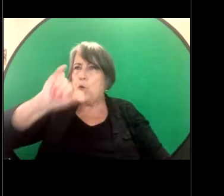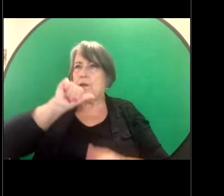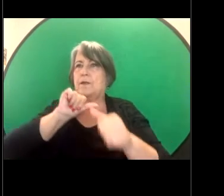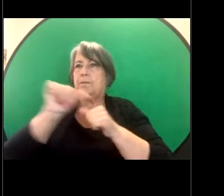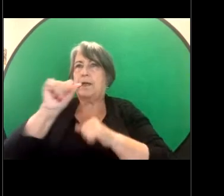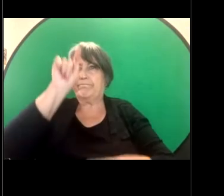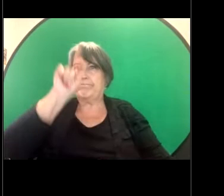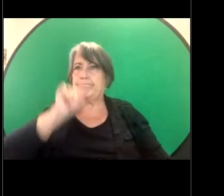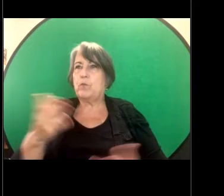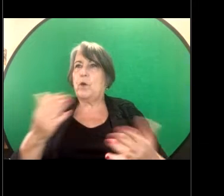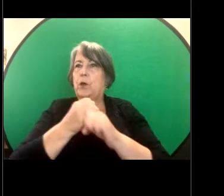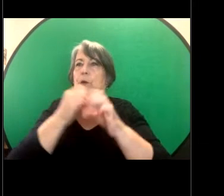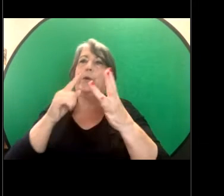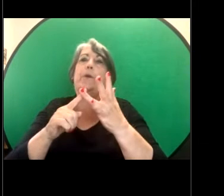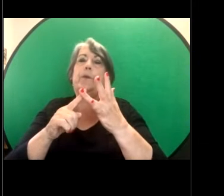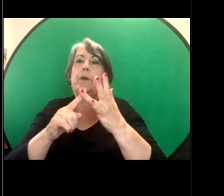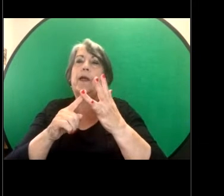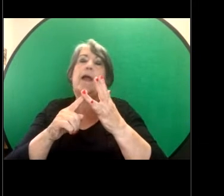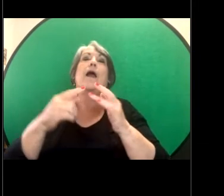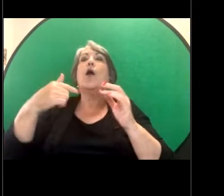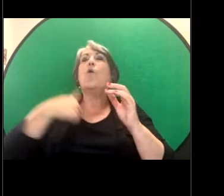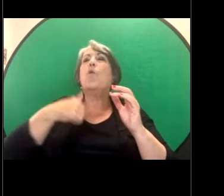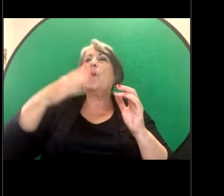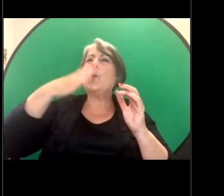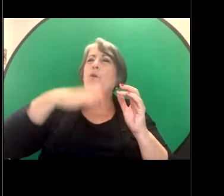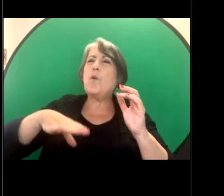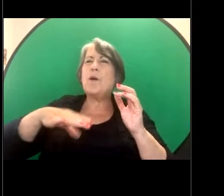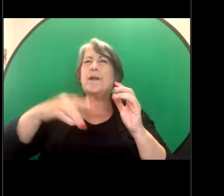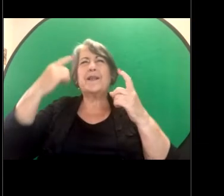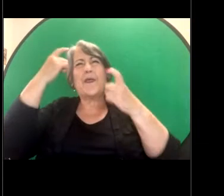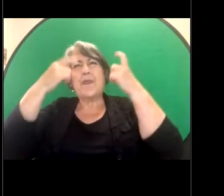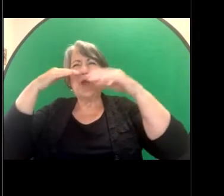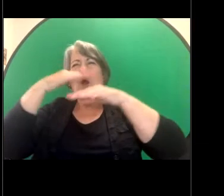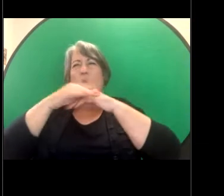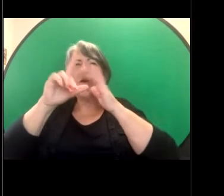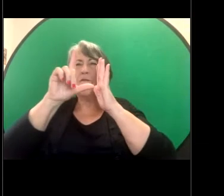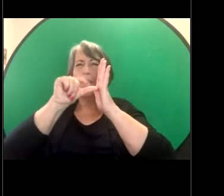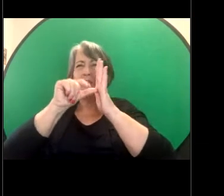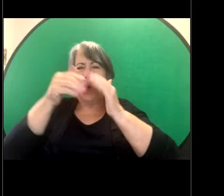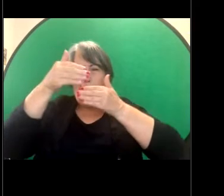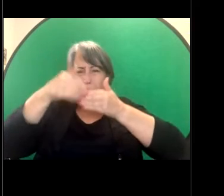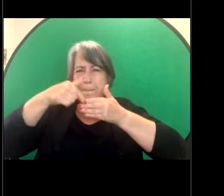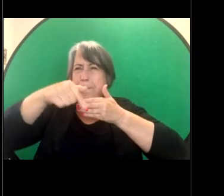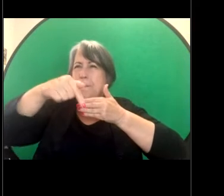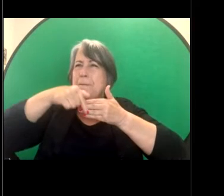Also we would be wanting to think about the timeframe. So we know from this scenario